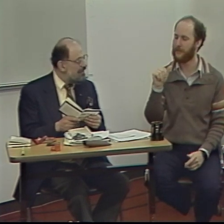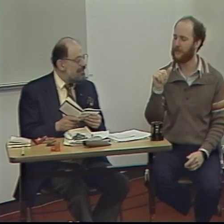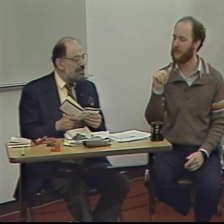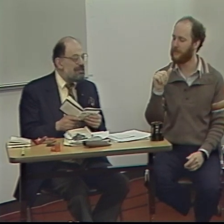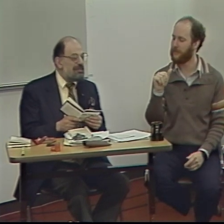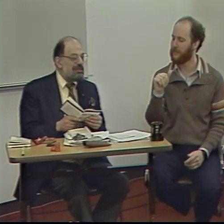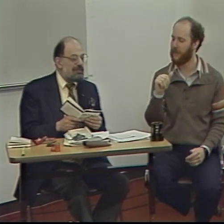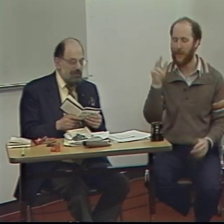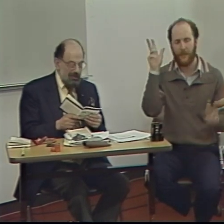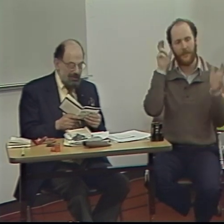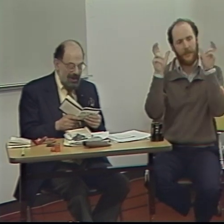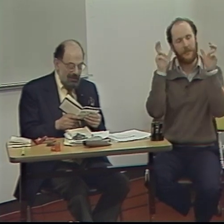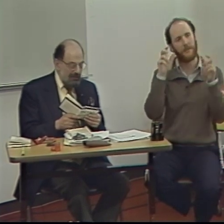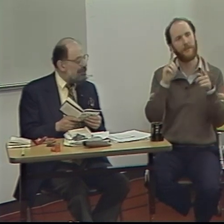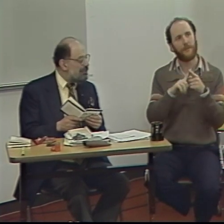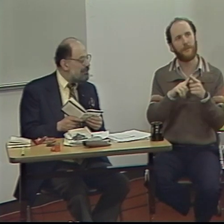"Listening to the crack of doom